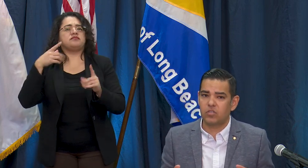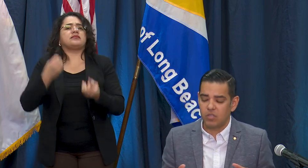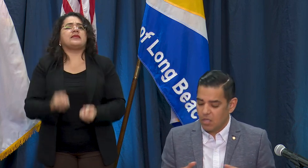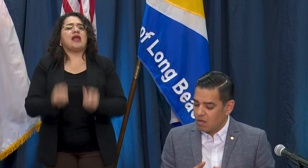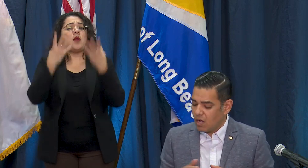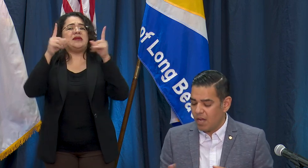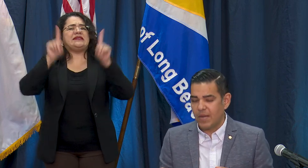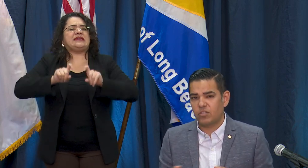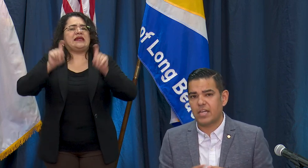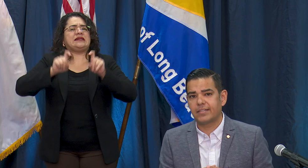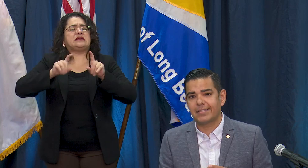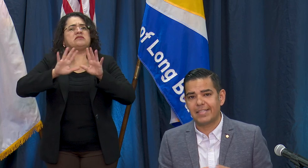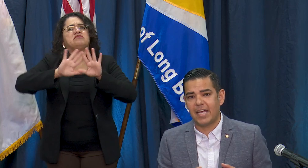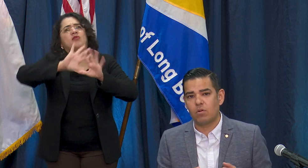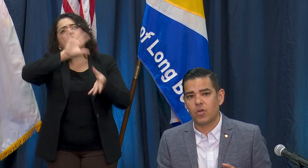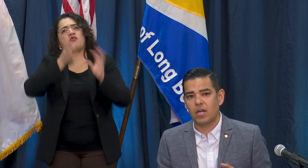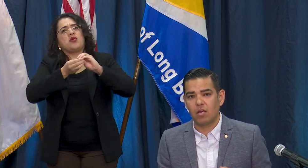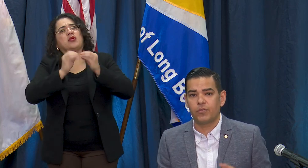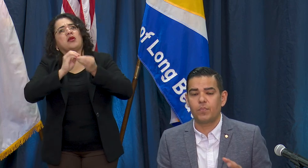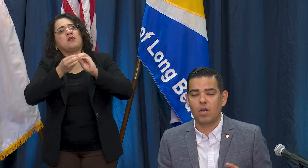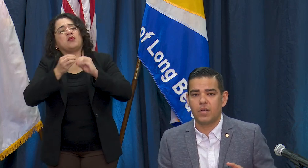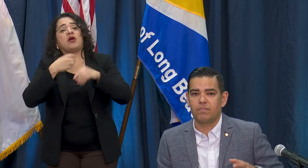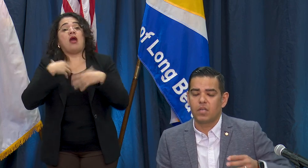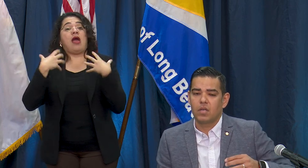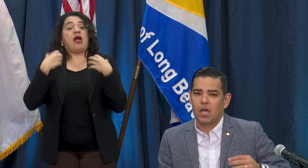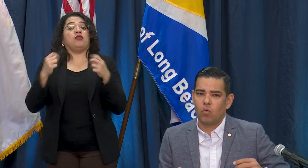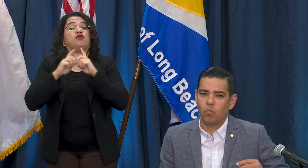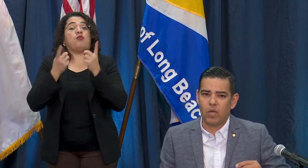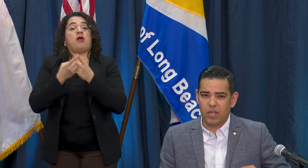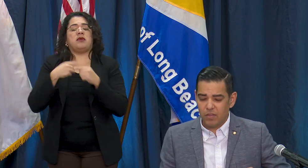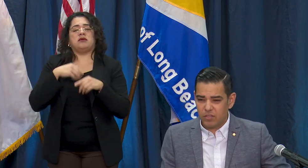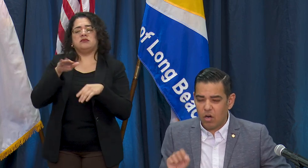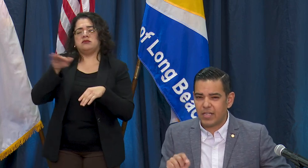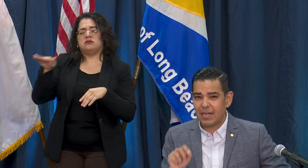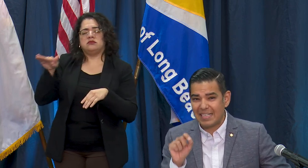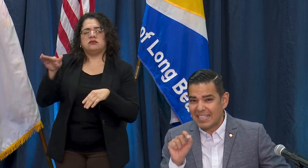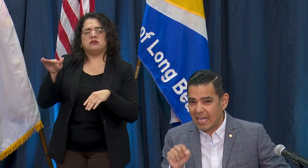I checked in today with our Health Department and it's hard to get an exact